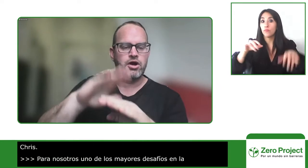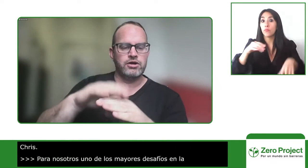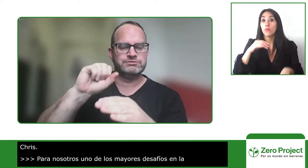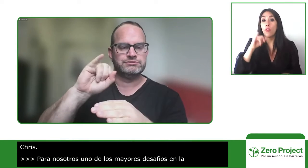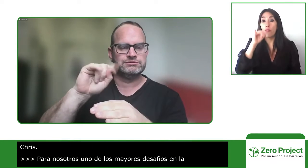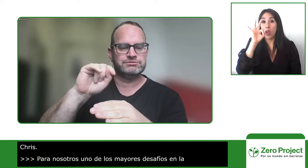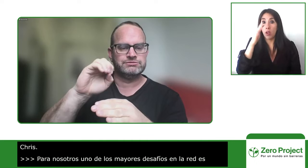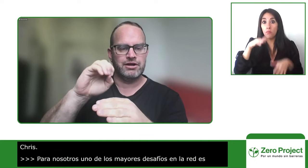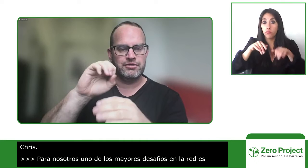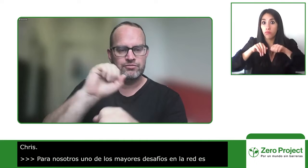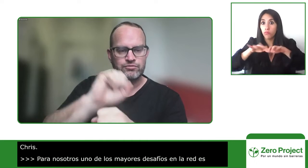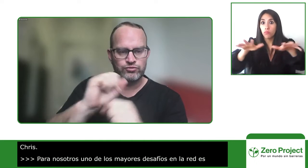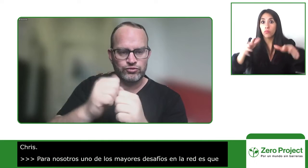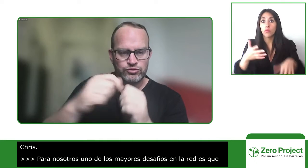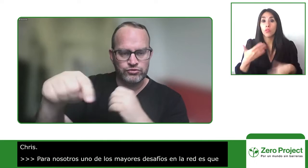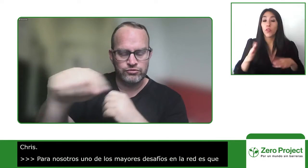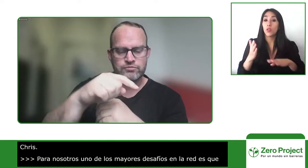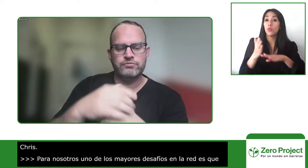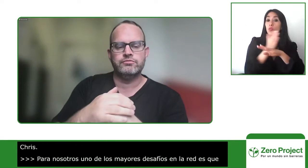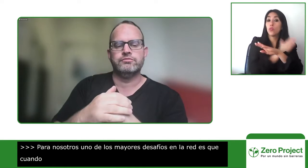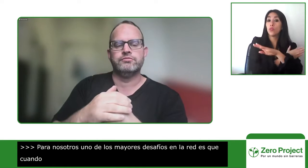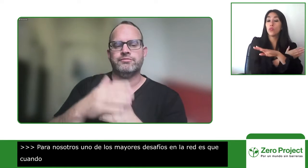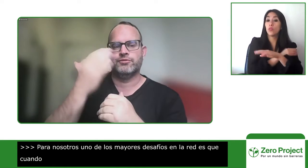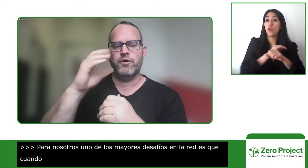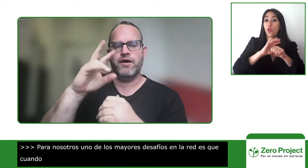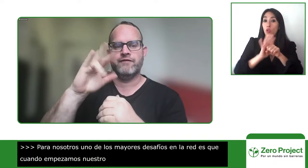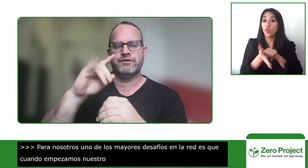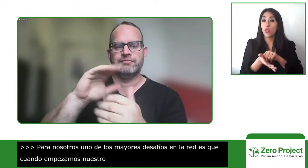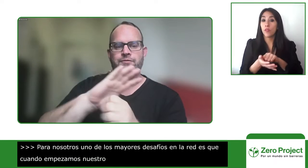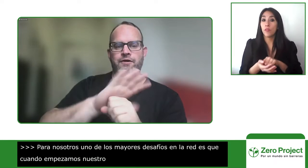do in country on-site training and work with the